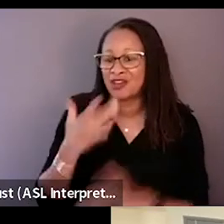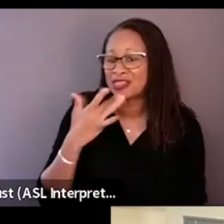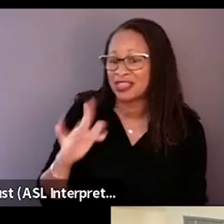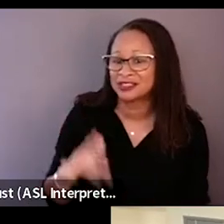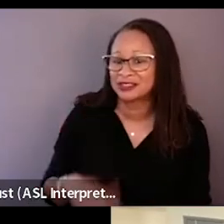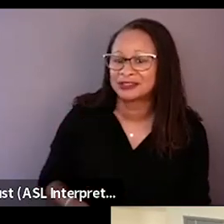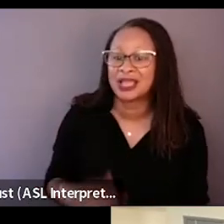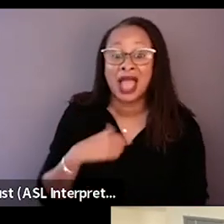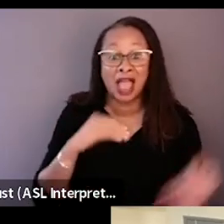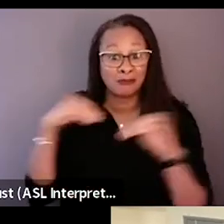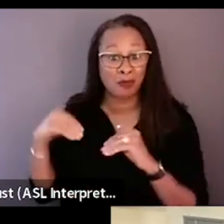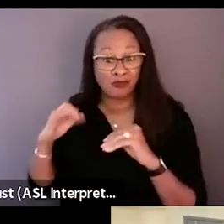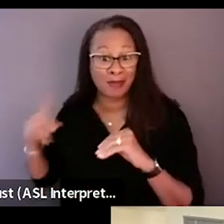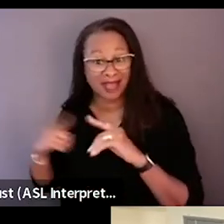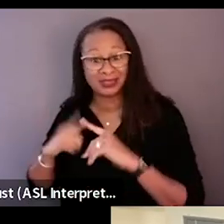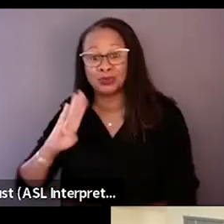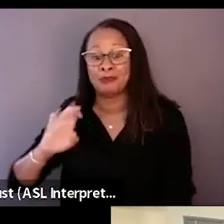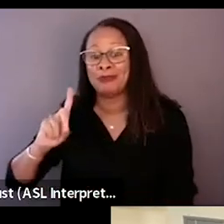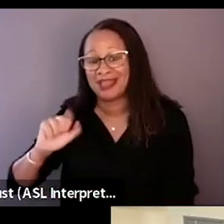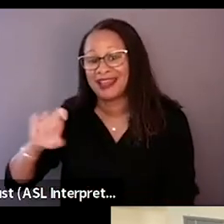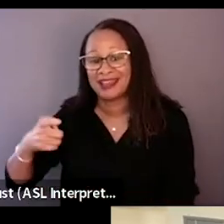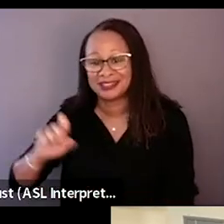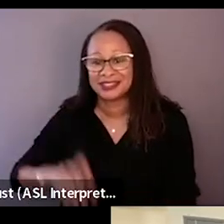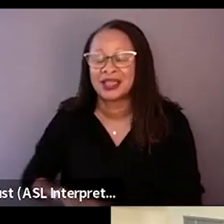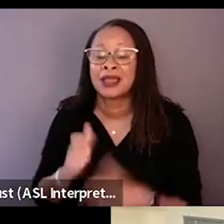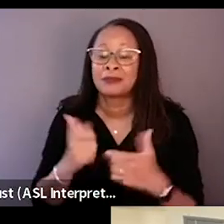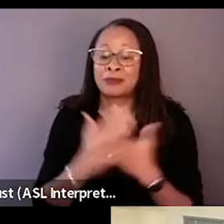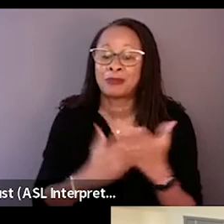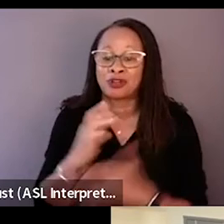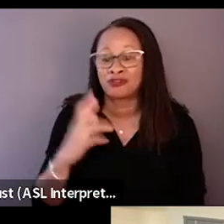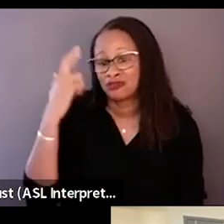I moved back to Bad Axe and the big part of the reason, with the restaurant and everything,